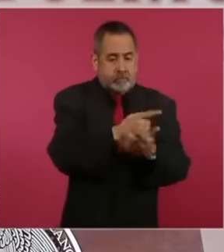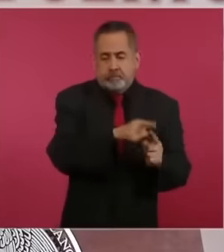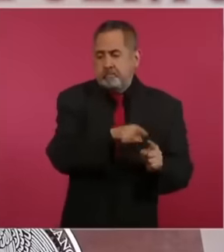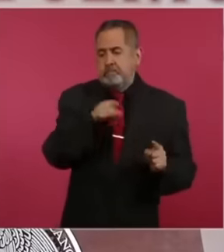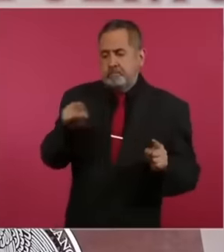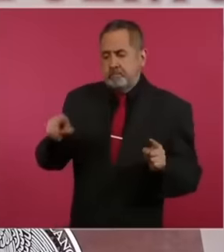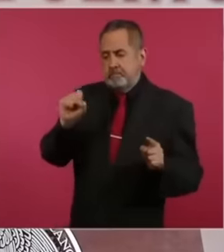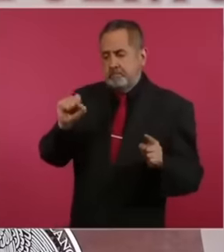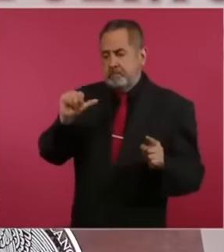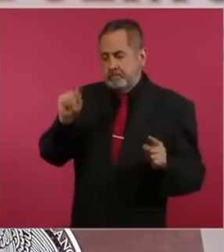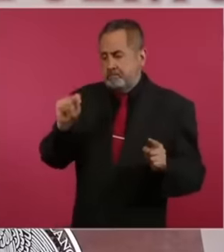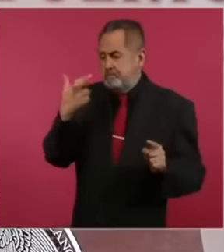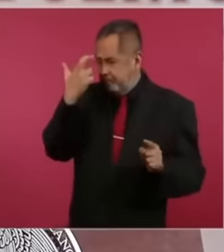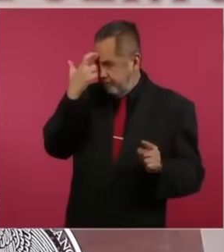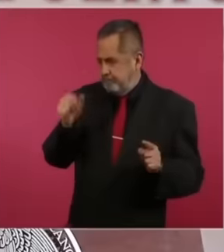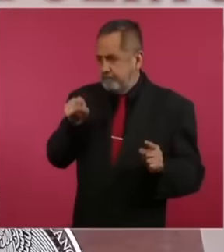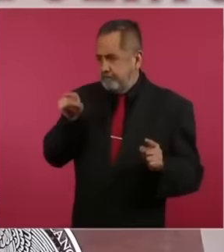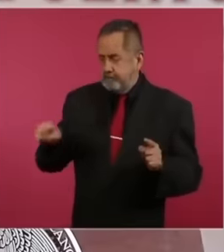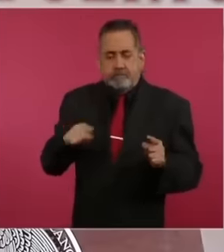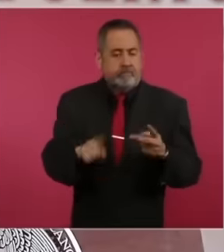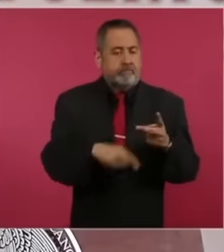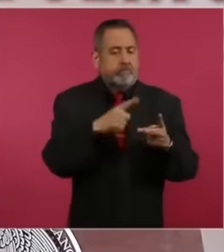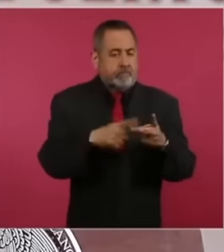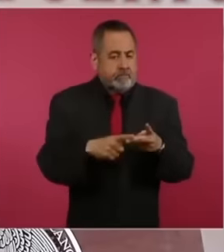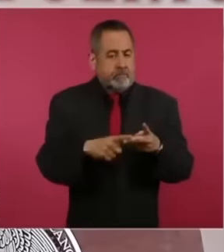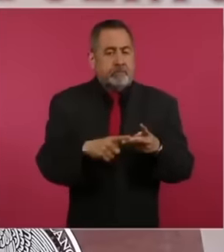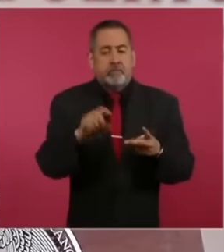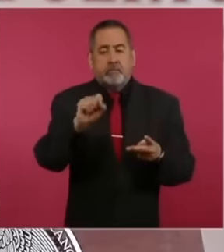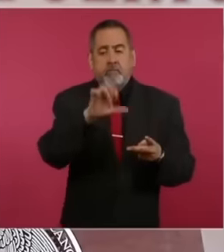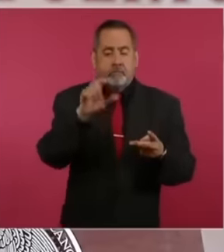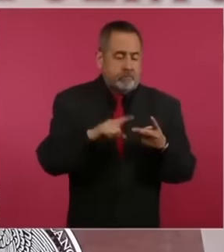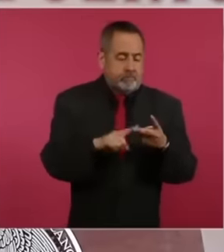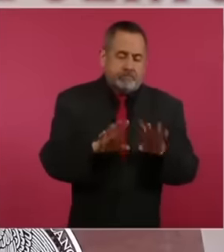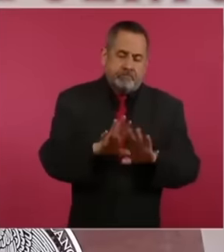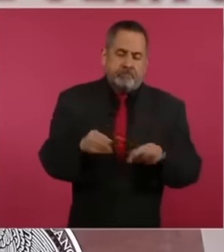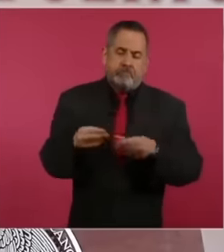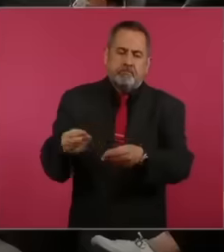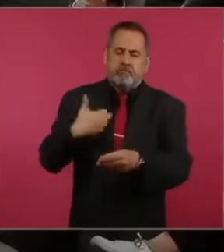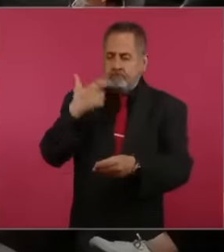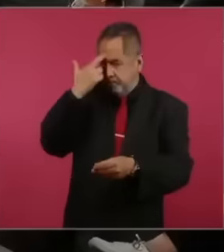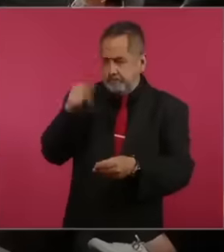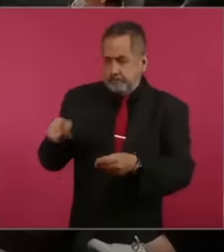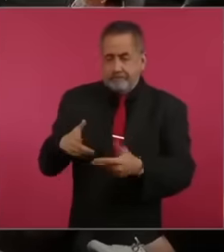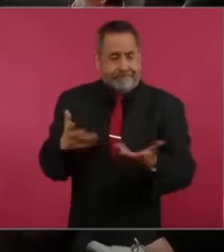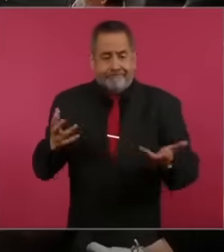tax administration service and in some cases the court returned them. So from our point of view